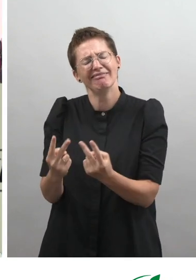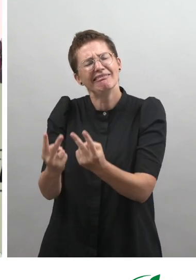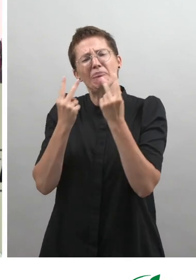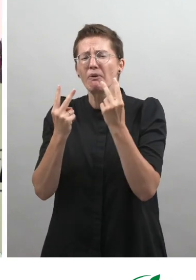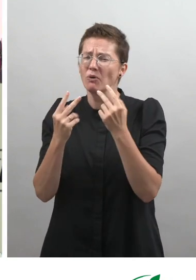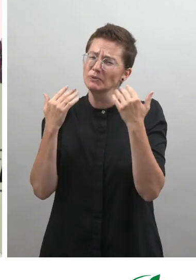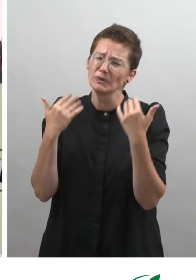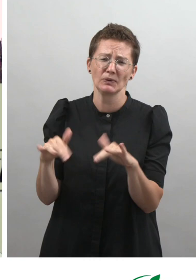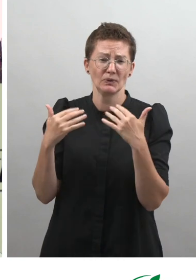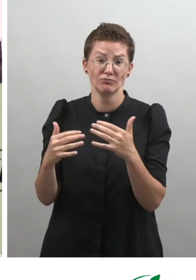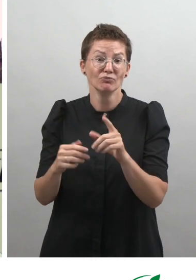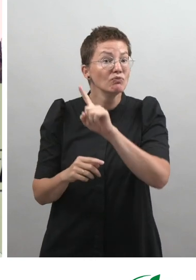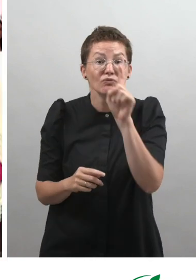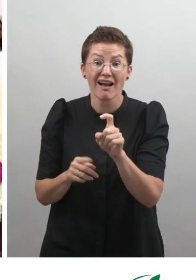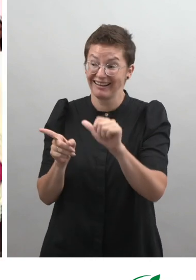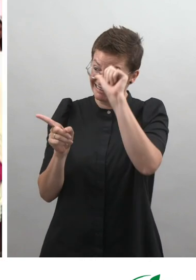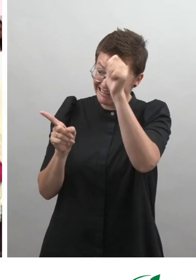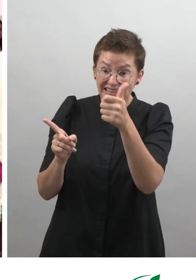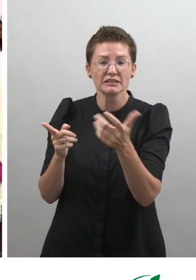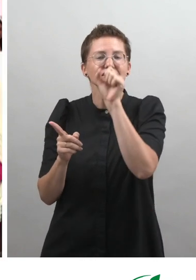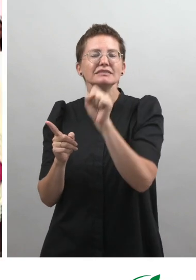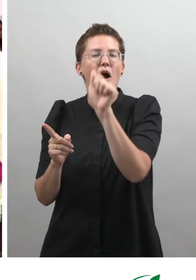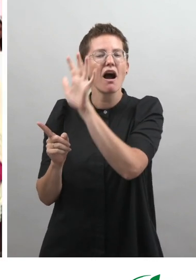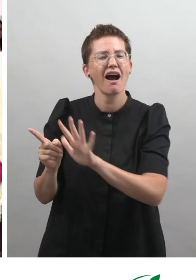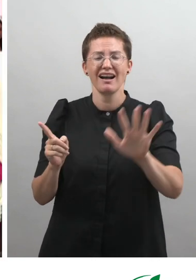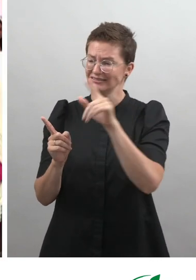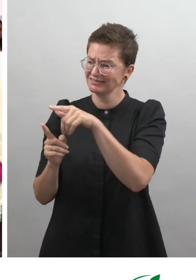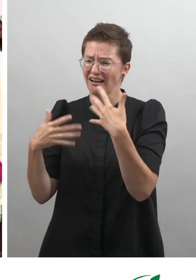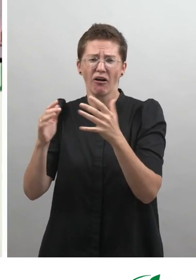makes it very meaningful, because from India and South Asia,